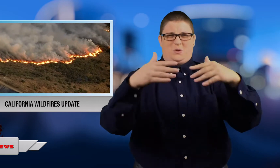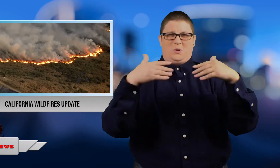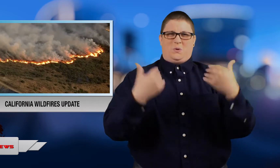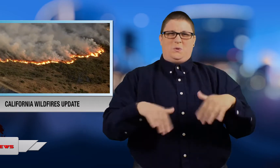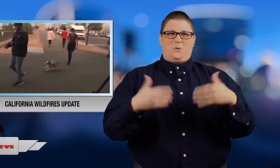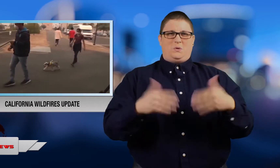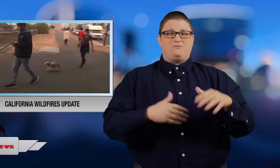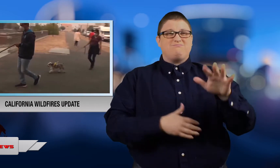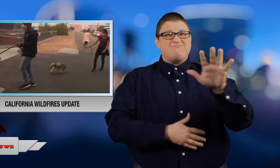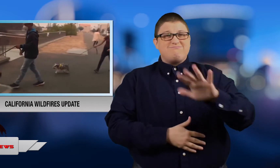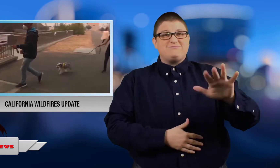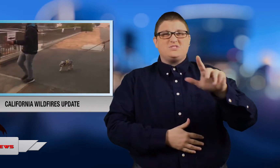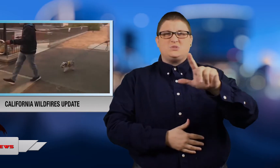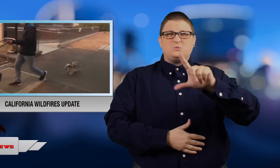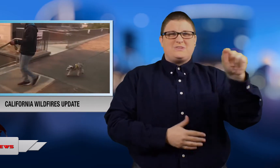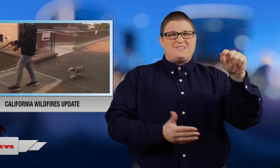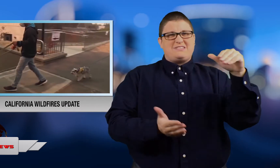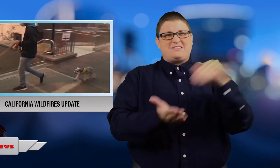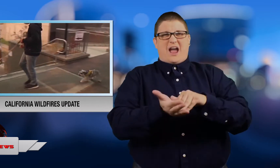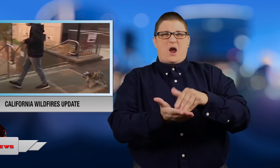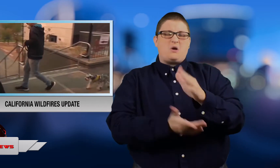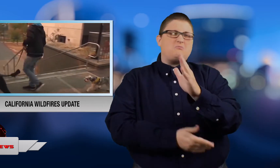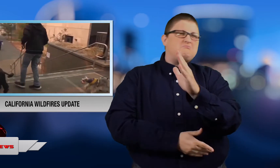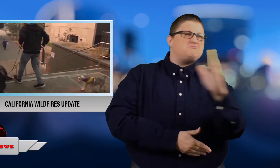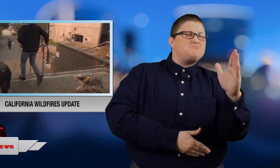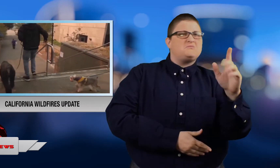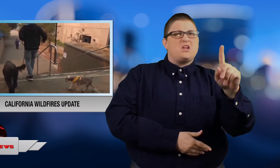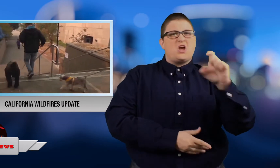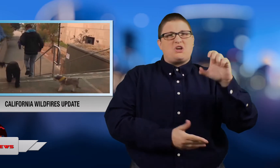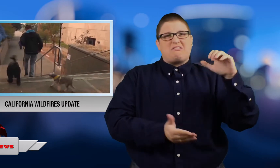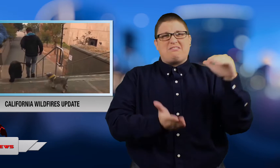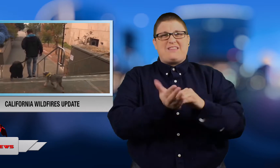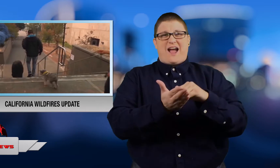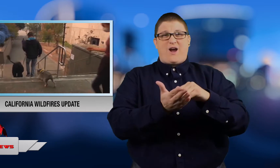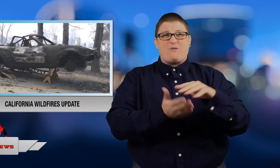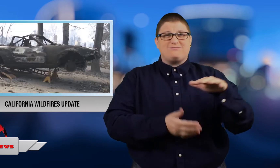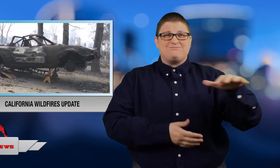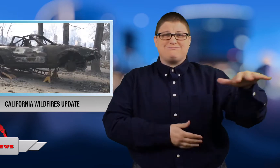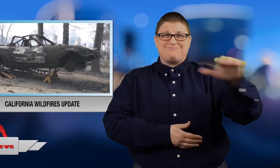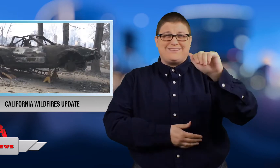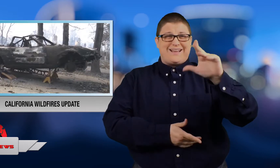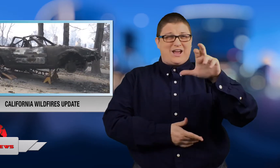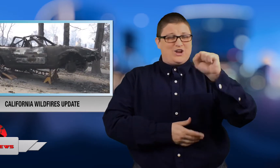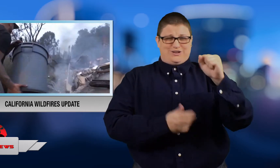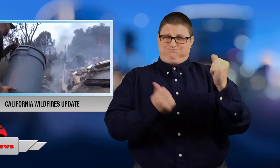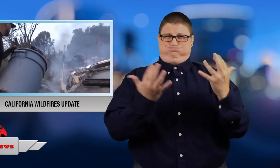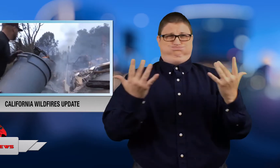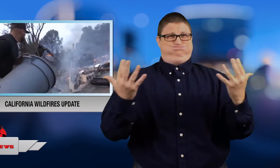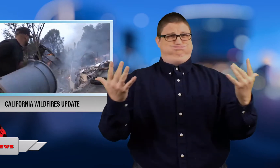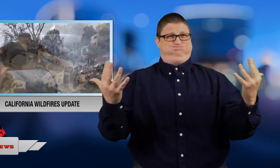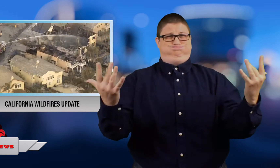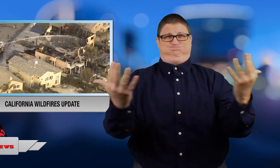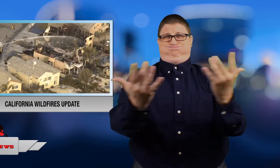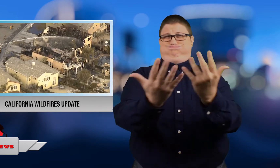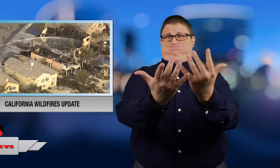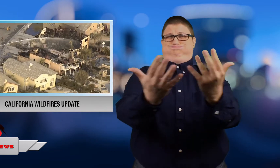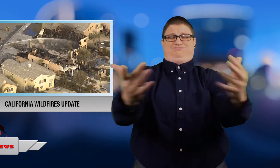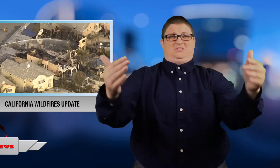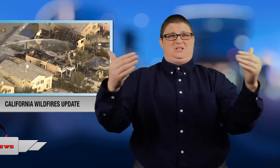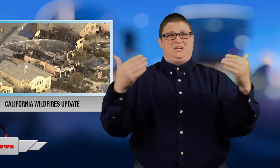California. Tens of thousands of acres are on fire.